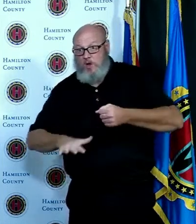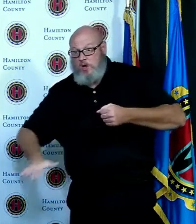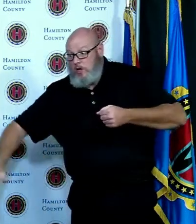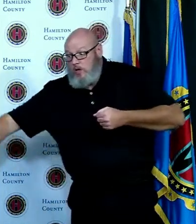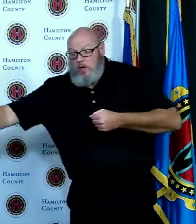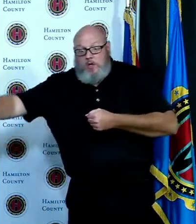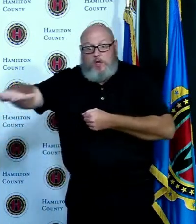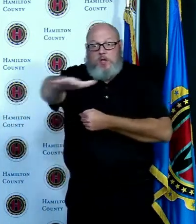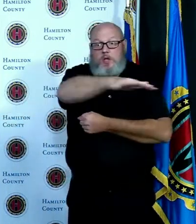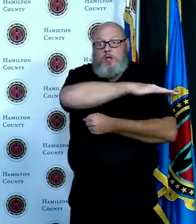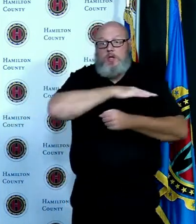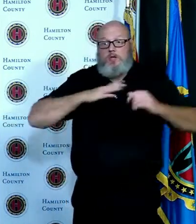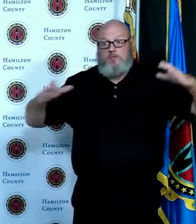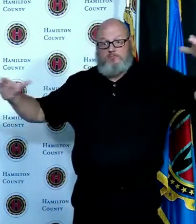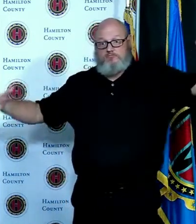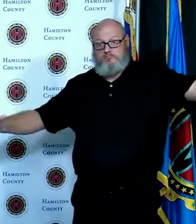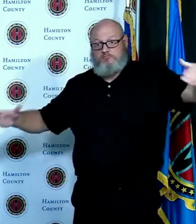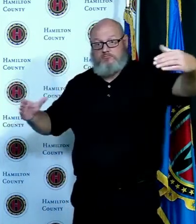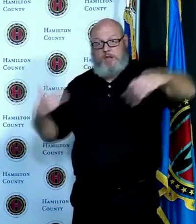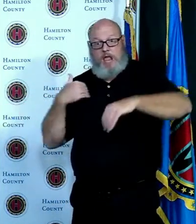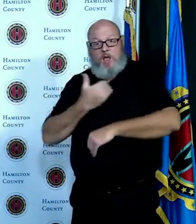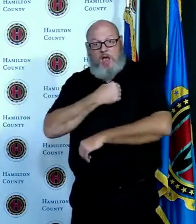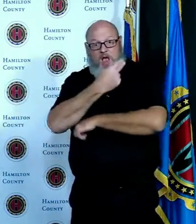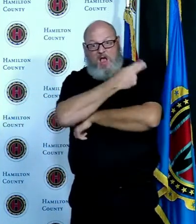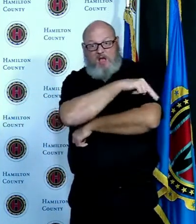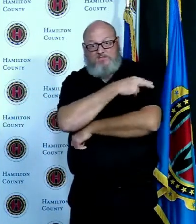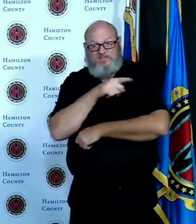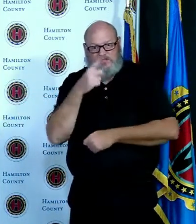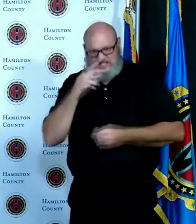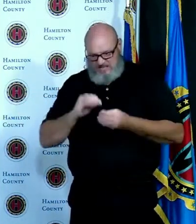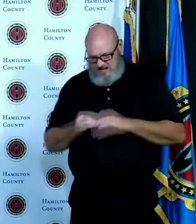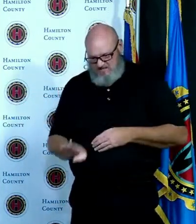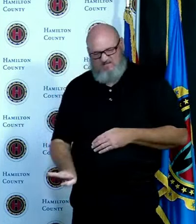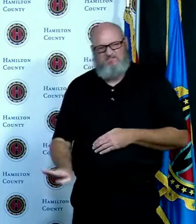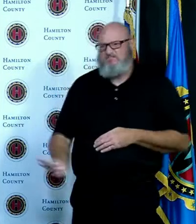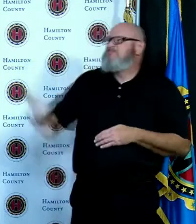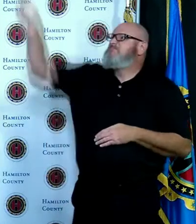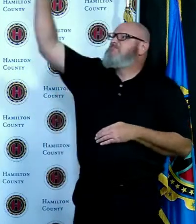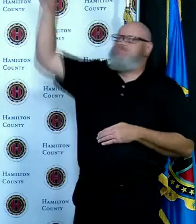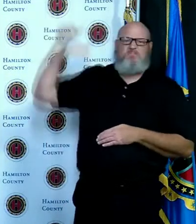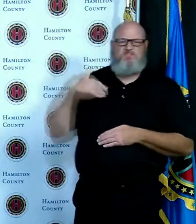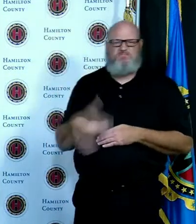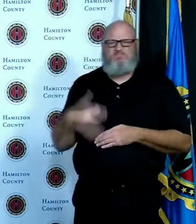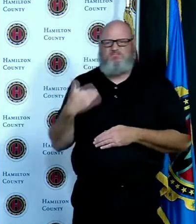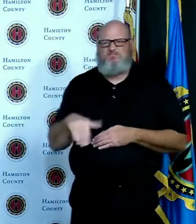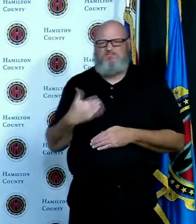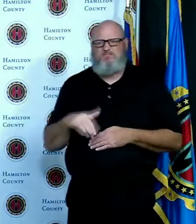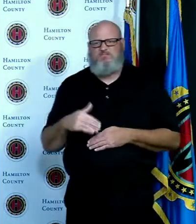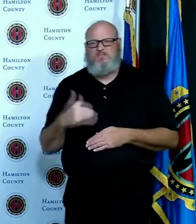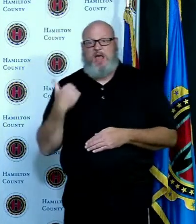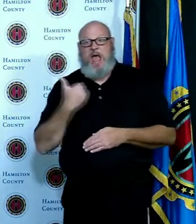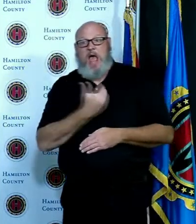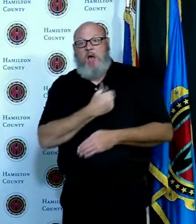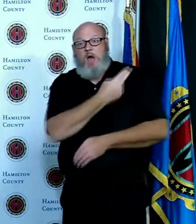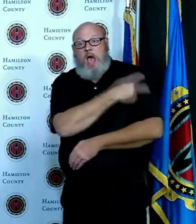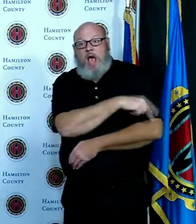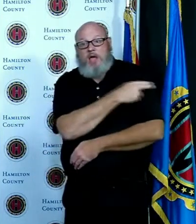over 250 patients with Covid are in our hospital systems right now I shared a month ago about how